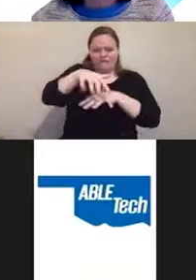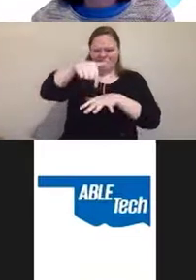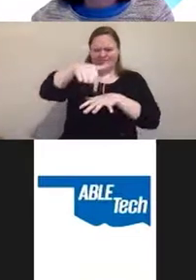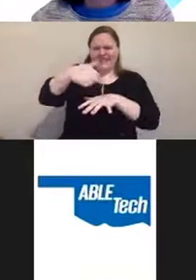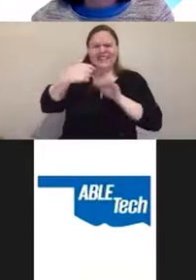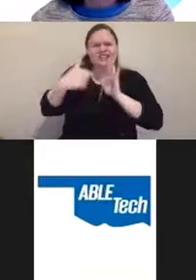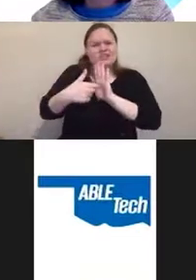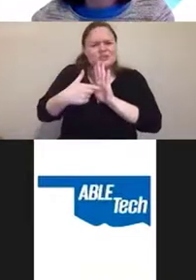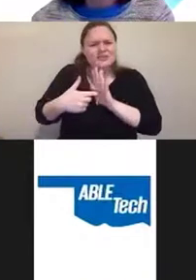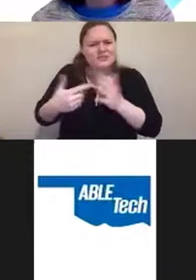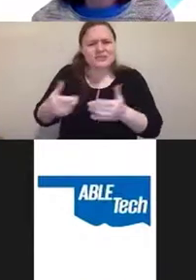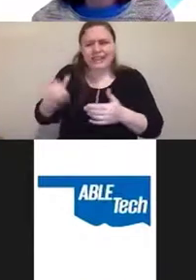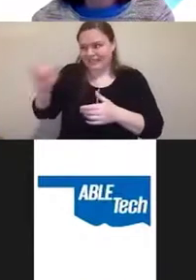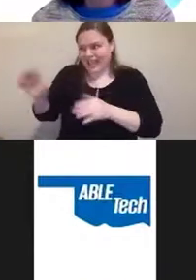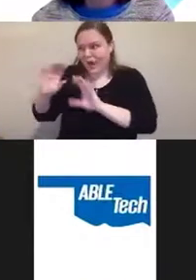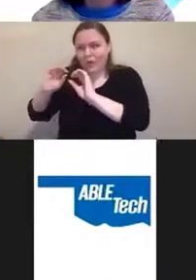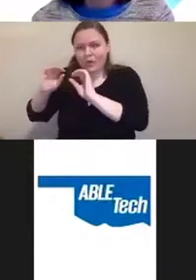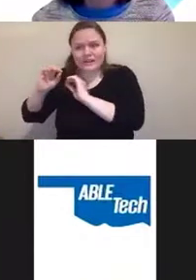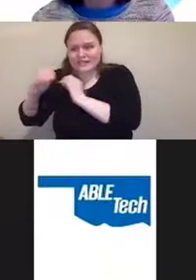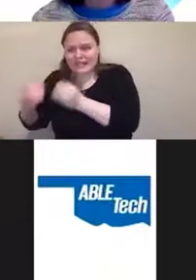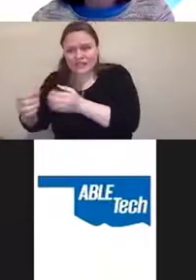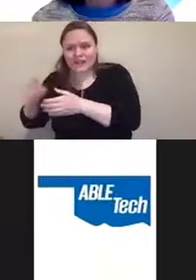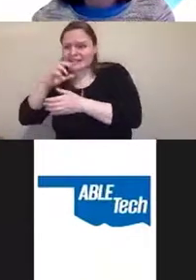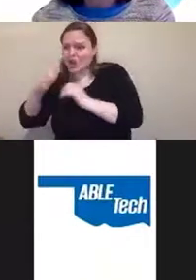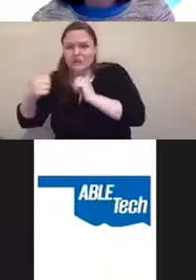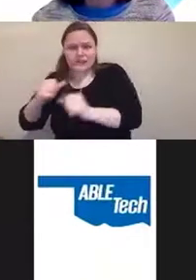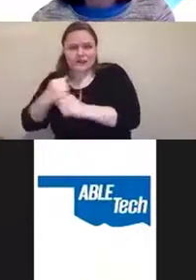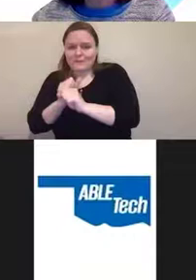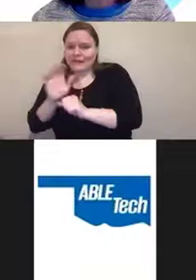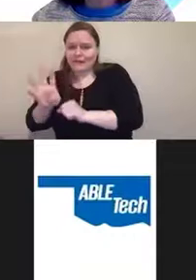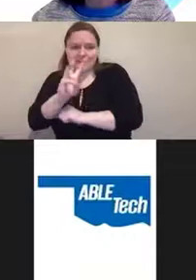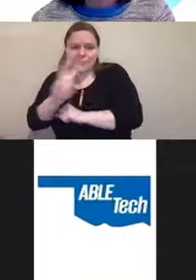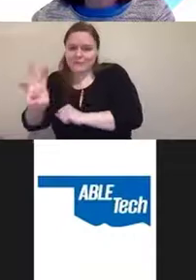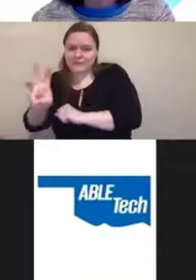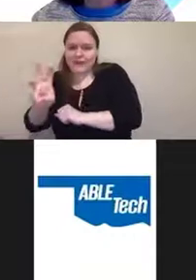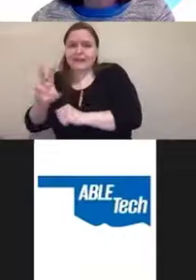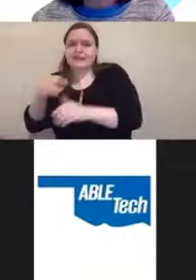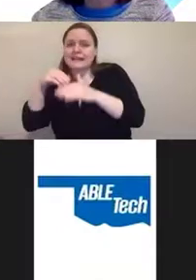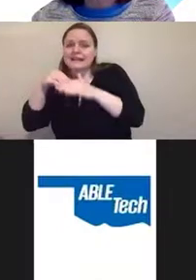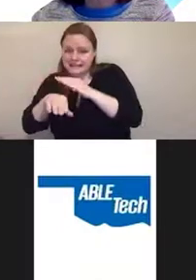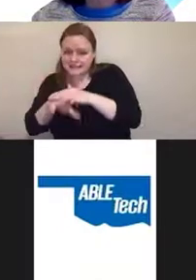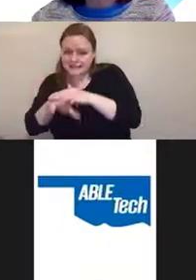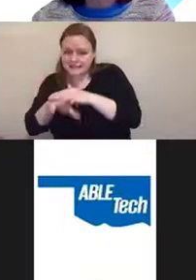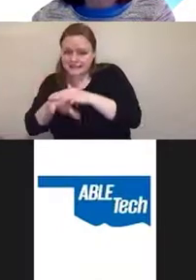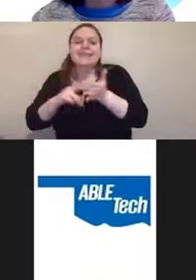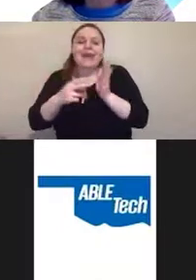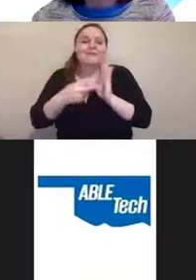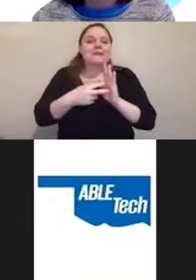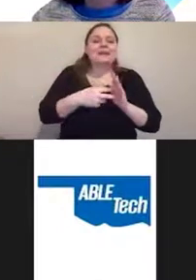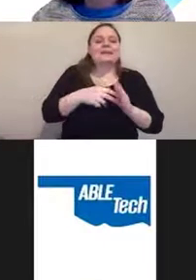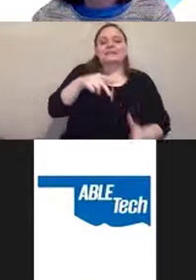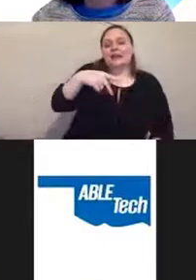anything meaningful about site accessibility, and that attracts plaintiffs attorneys like honey attracts ants.